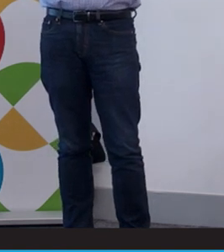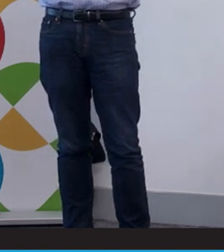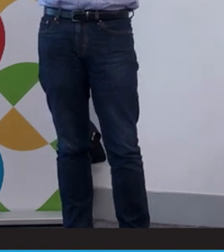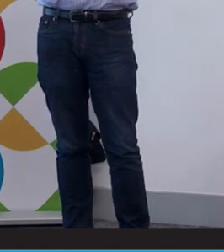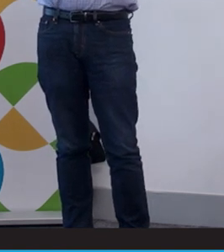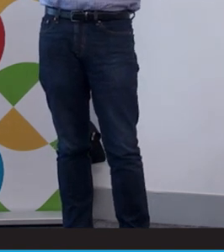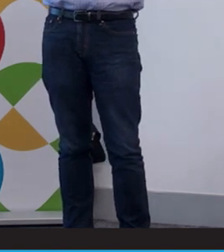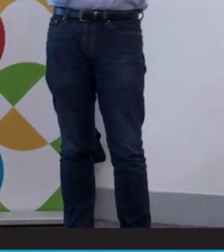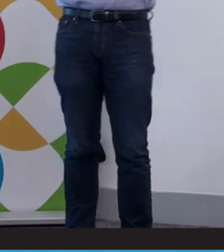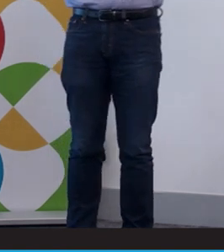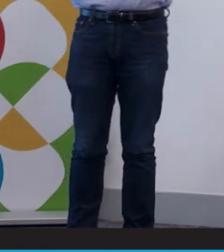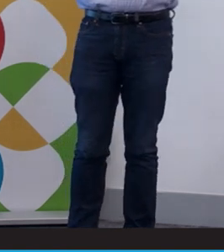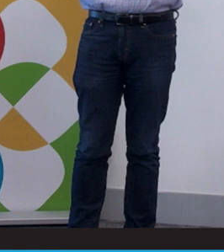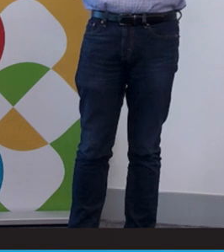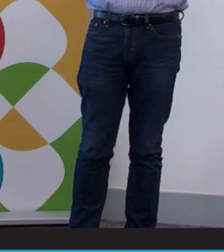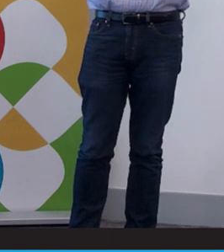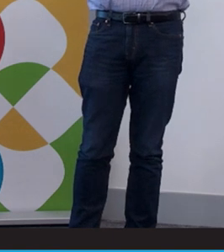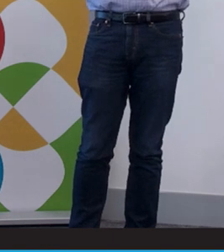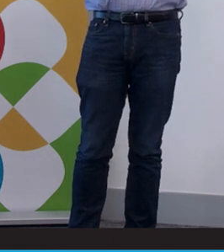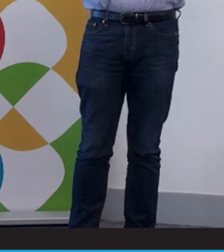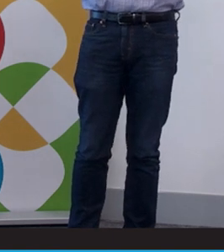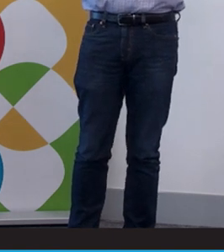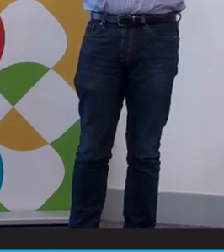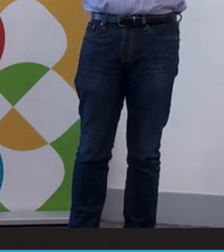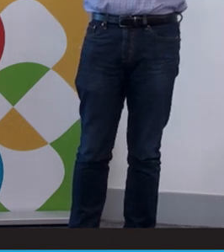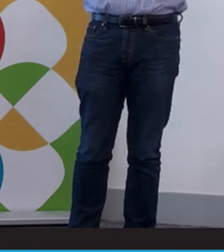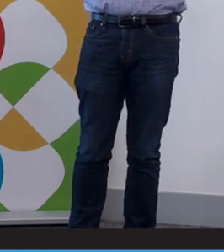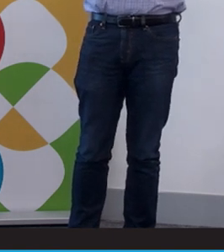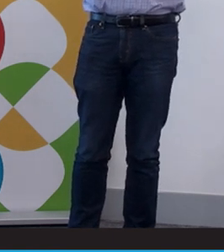So we have a wonderful culture in our organization, bilingual and bi cultural